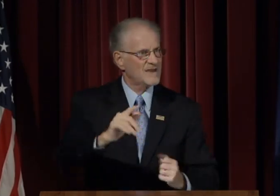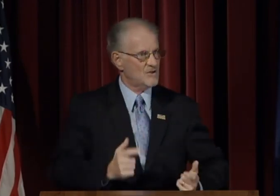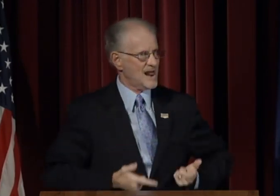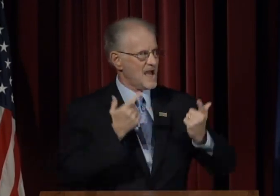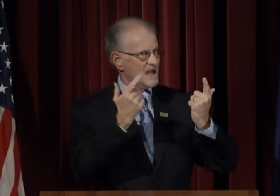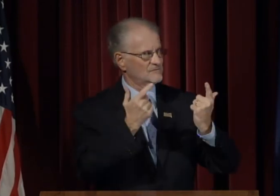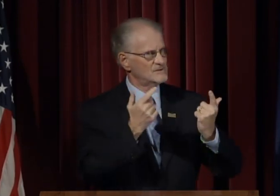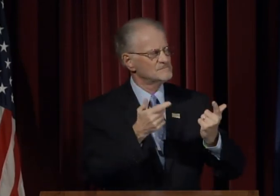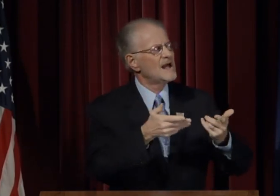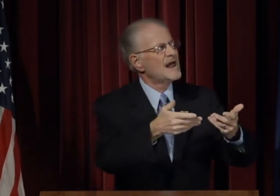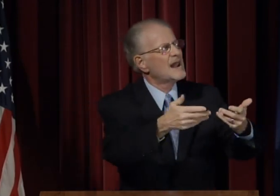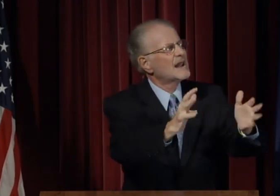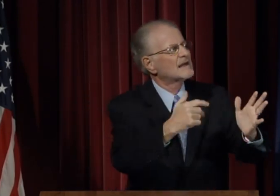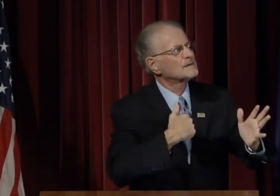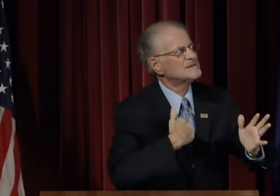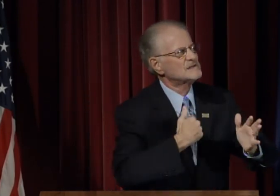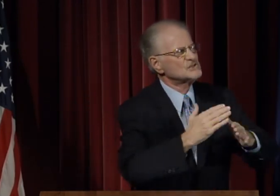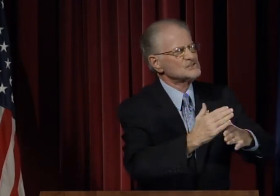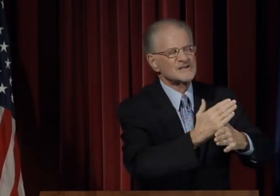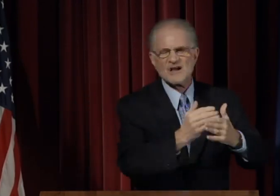Let me share some quotations from alumni.